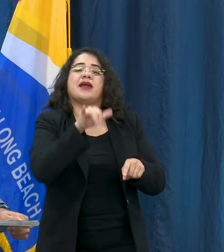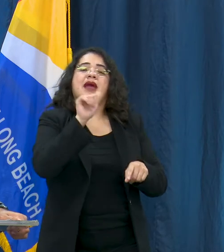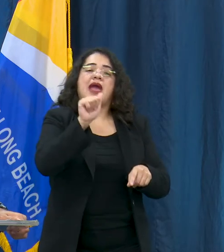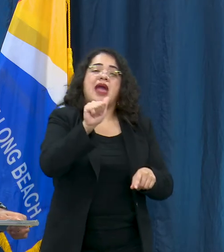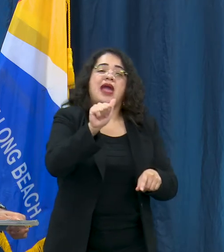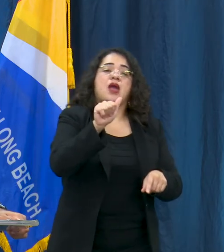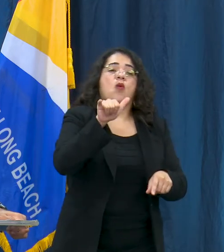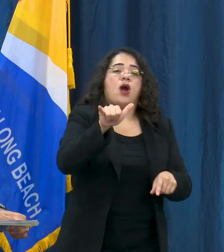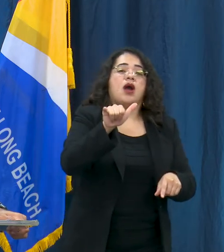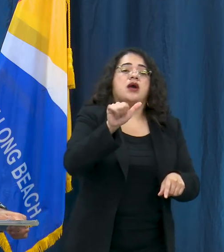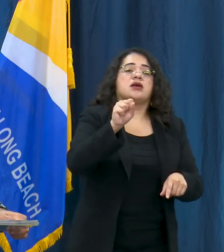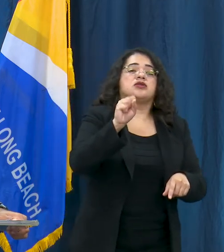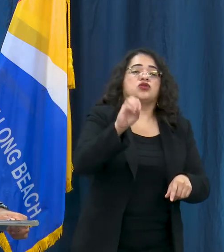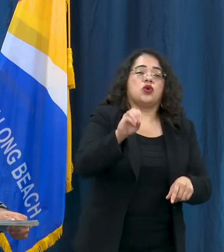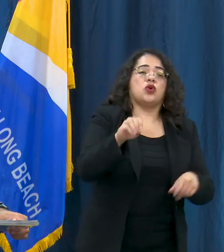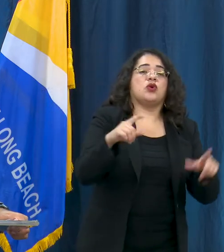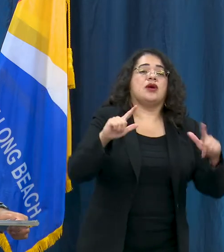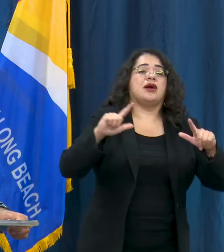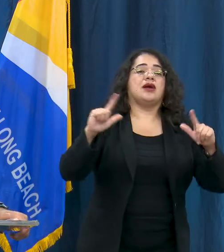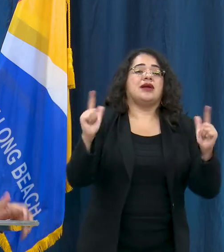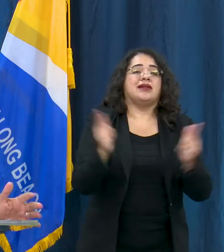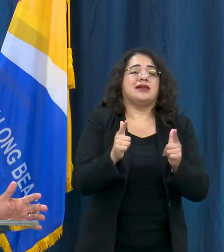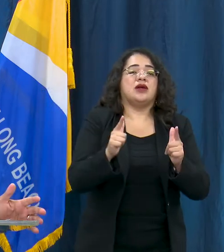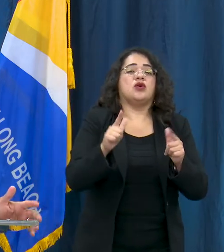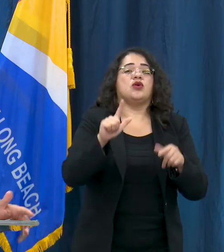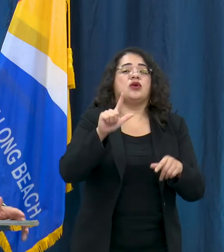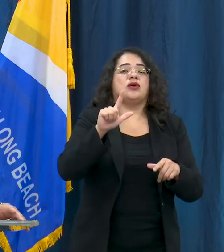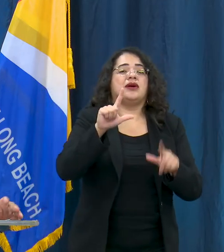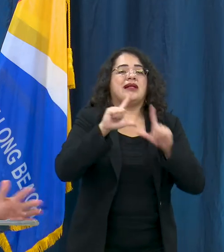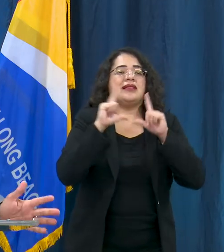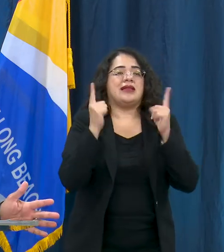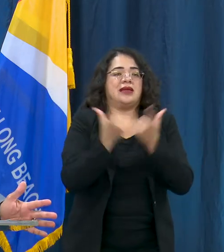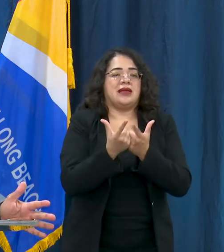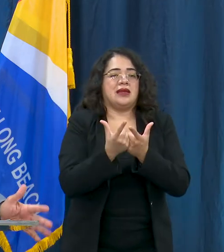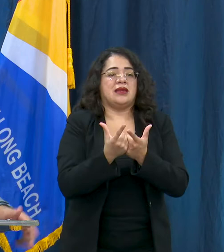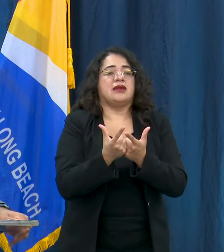Pony, and others. These activities are just not yet permitted by the State